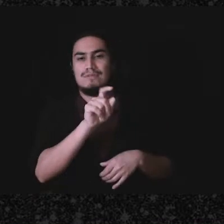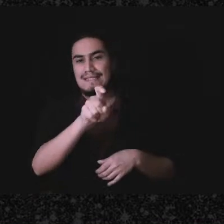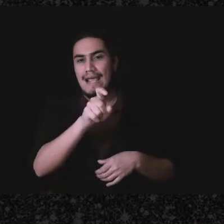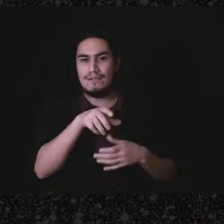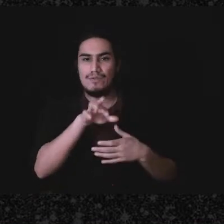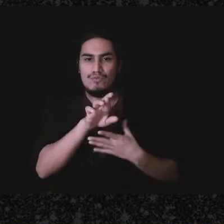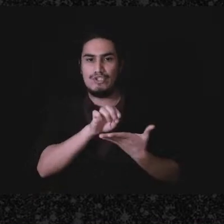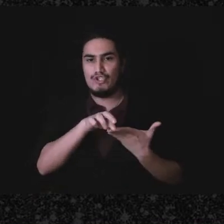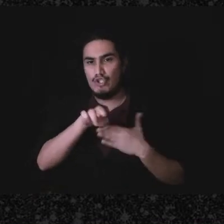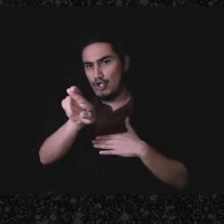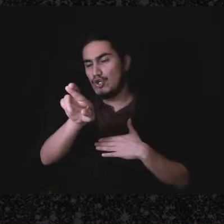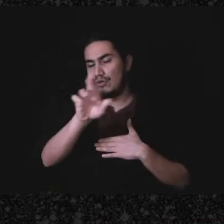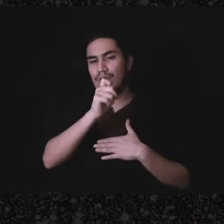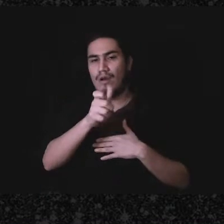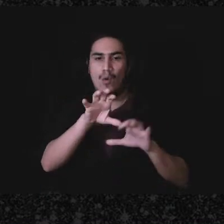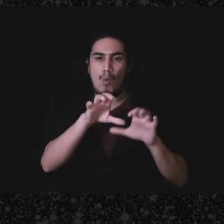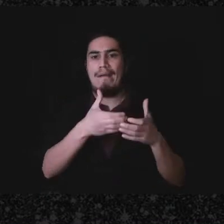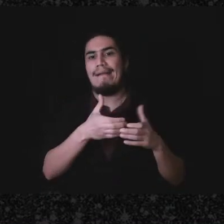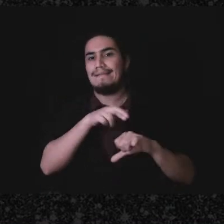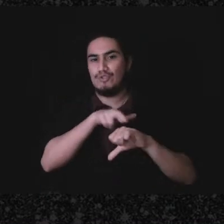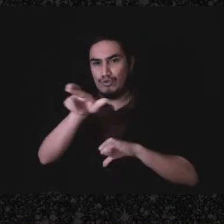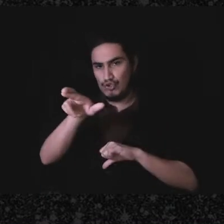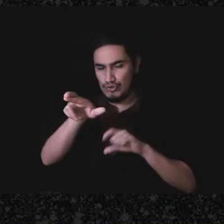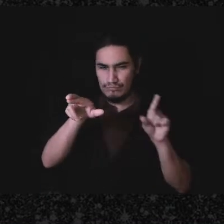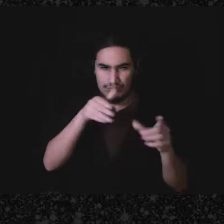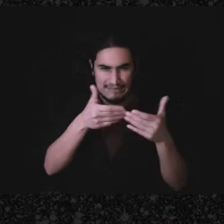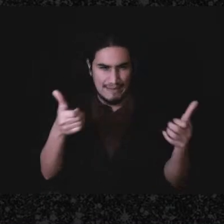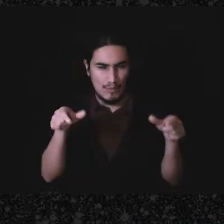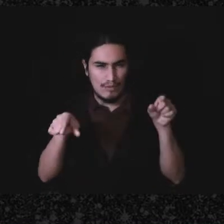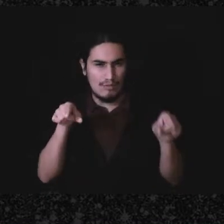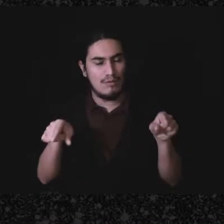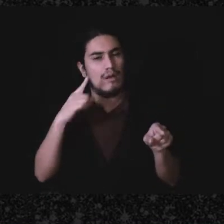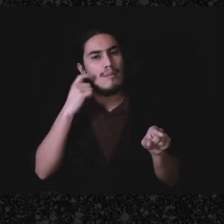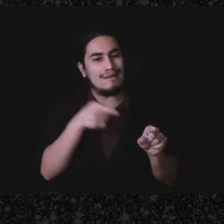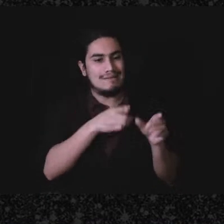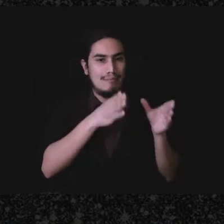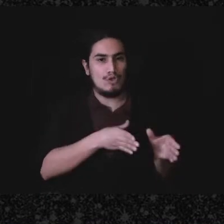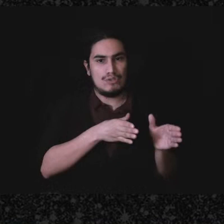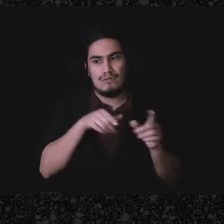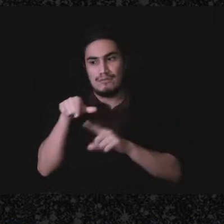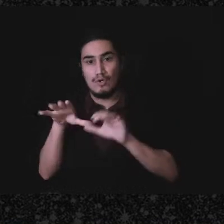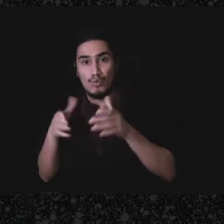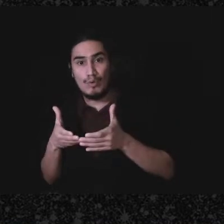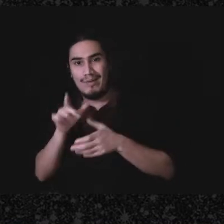organized entity, because an organized entity - like an LLC - can be taxed a number